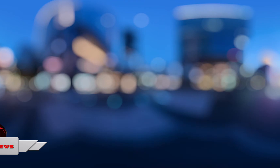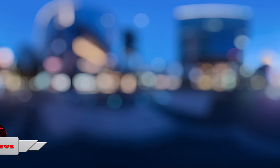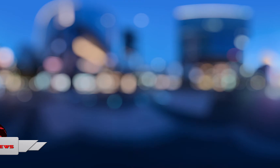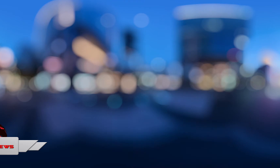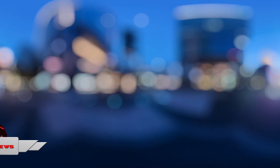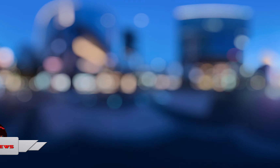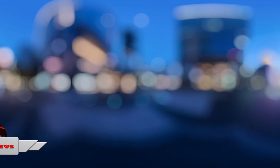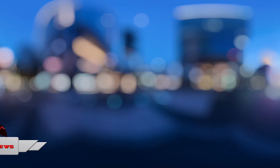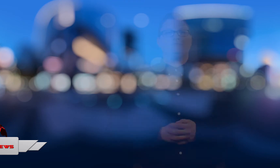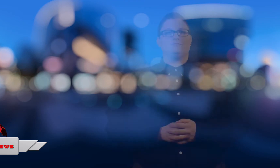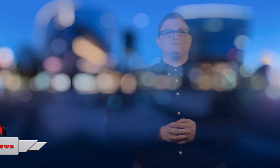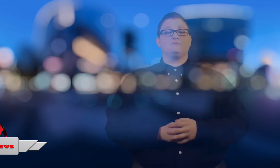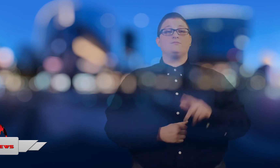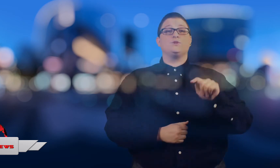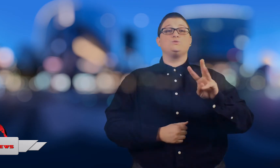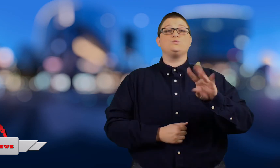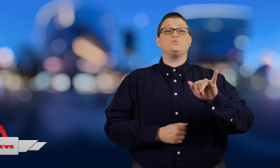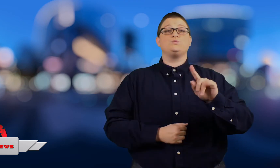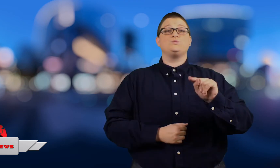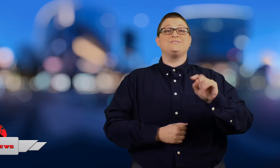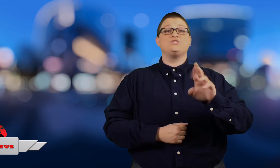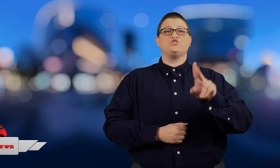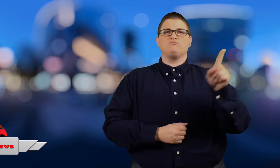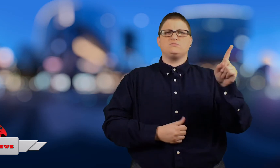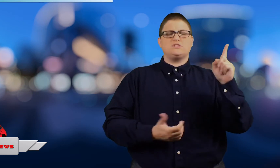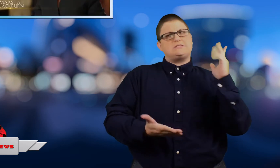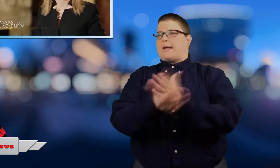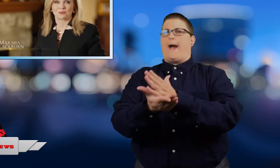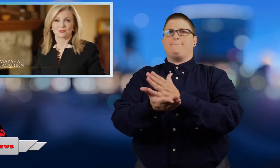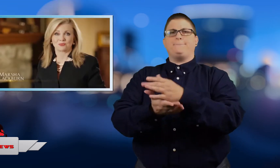Twitter has stopped a